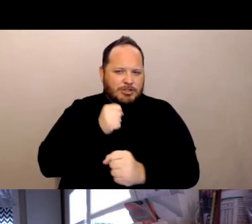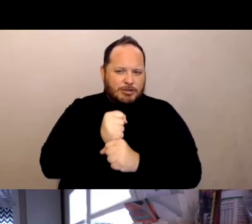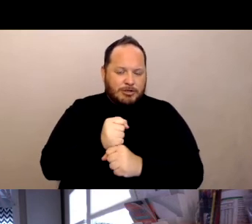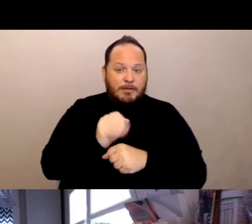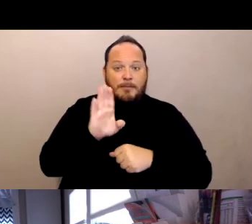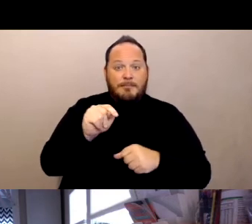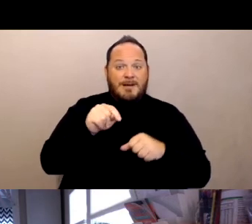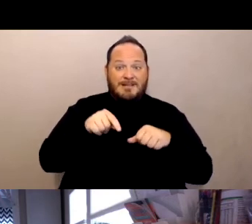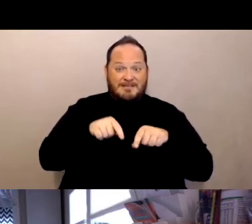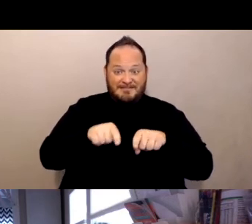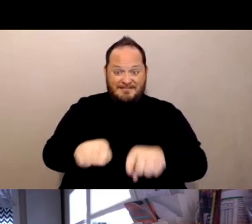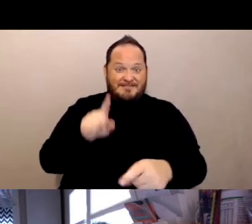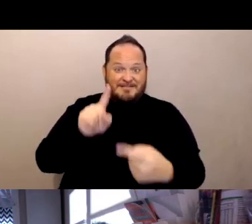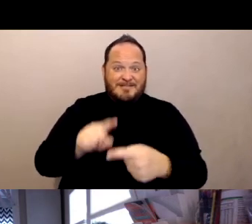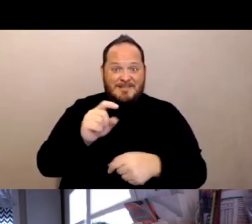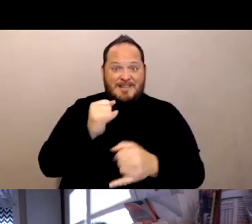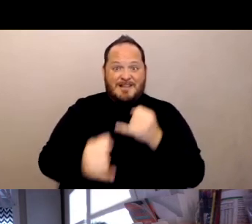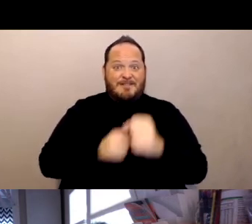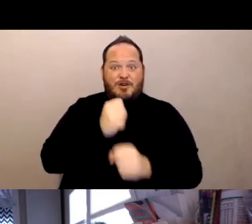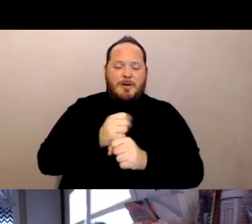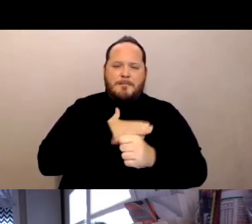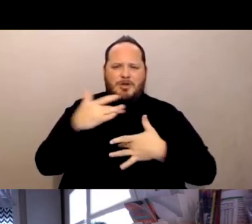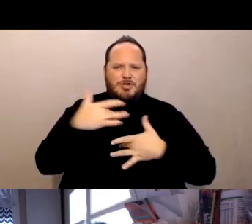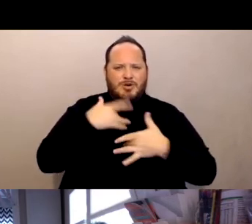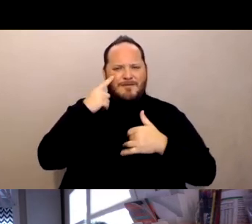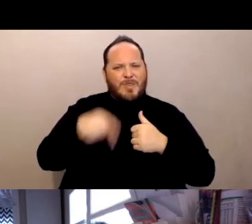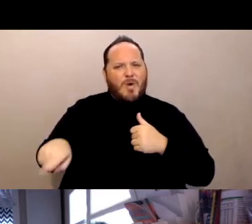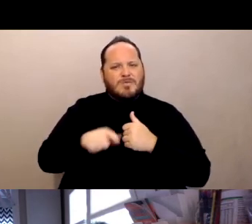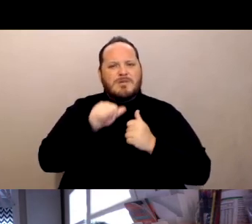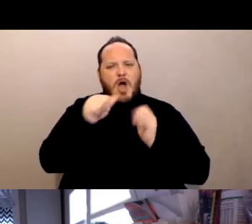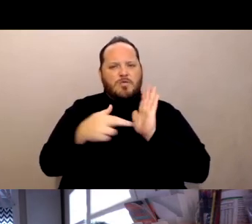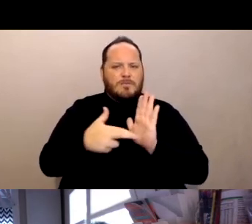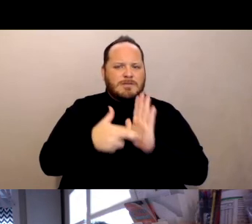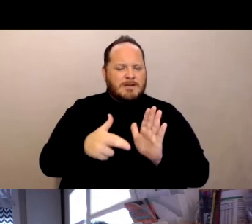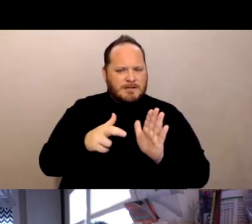of unrepresented residents, especially with the providers arguing that implied consent would be enough,